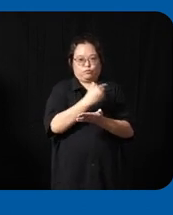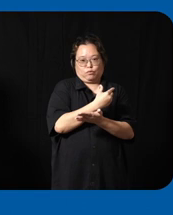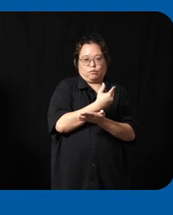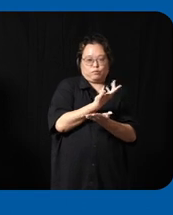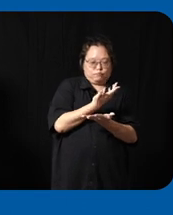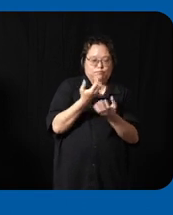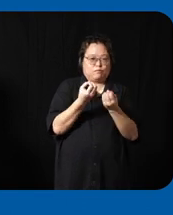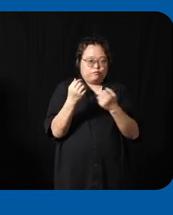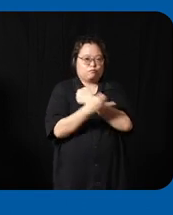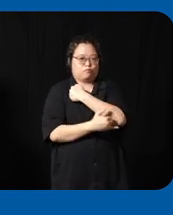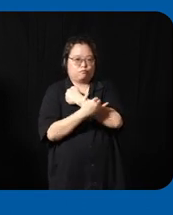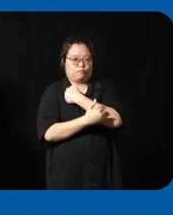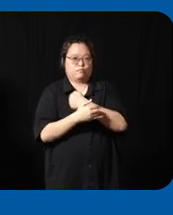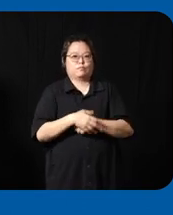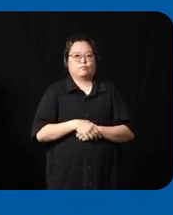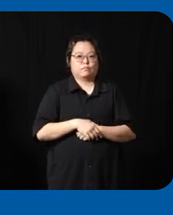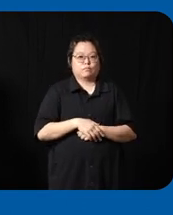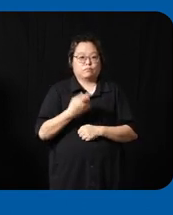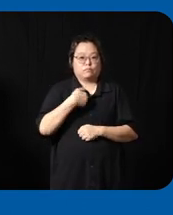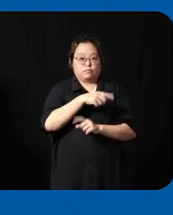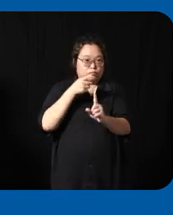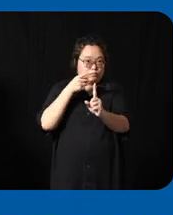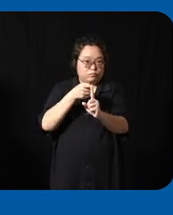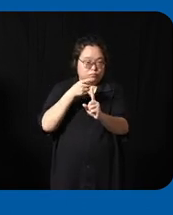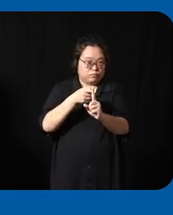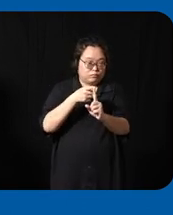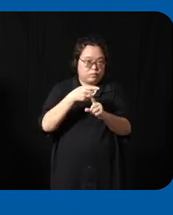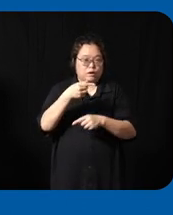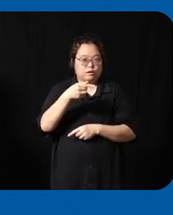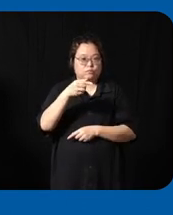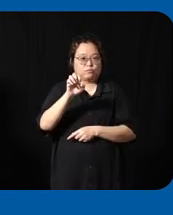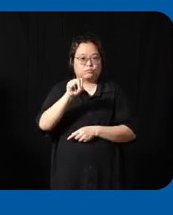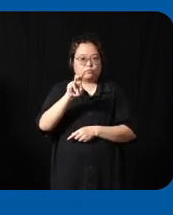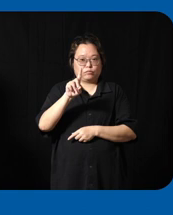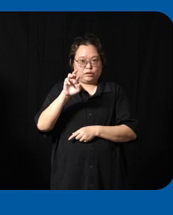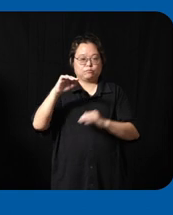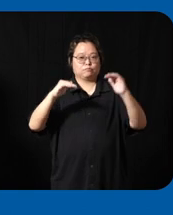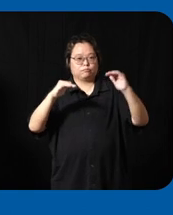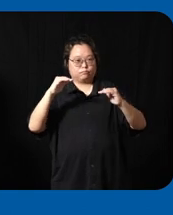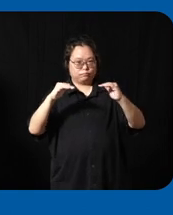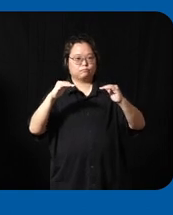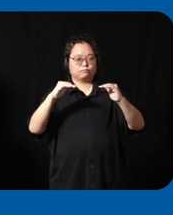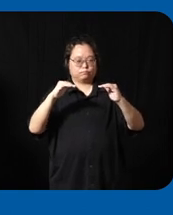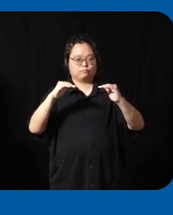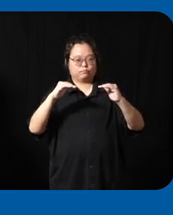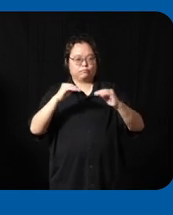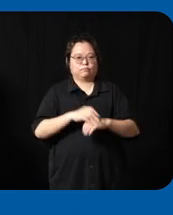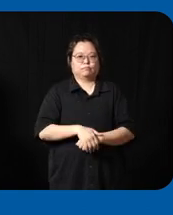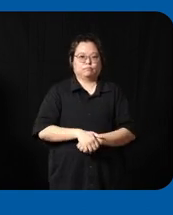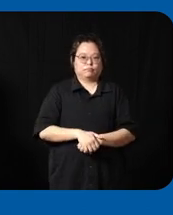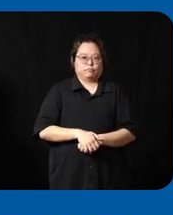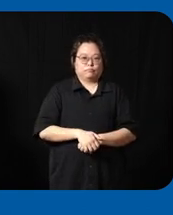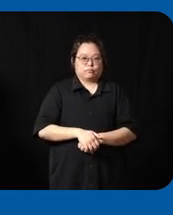proud to achieve uh our Target of gender balance uh we had set out uh in 2010 to achieve this in